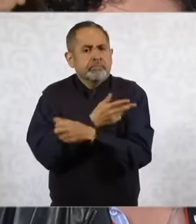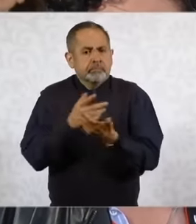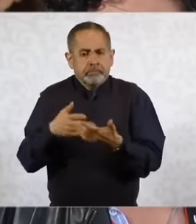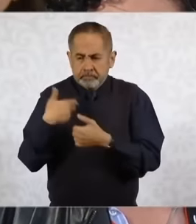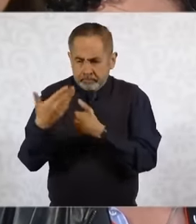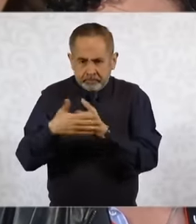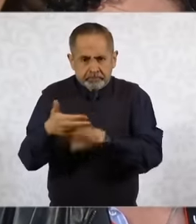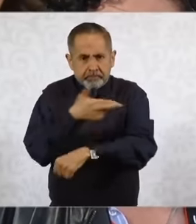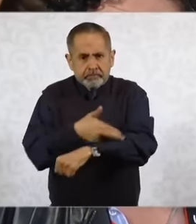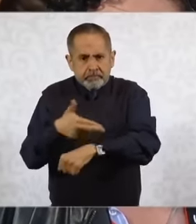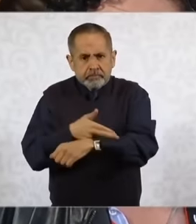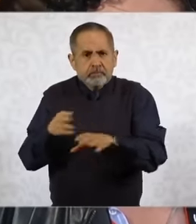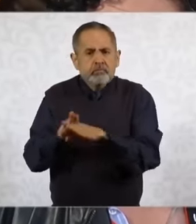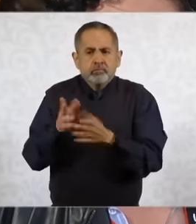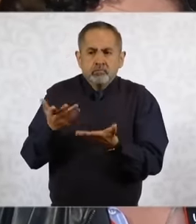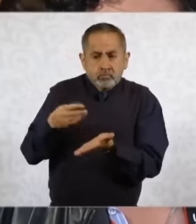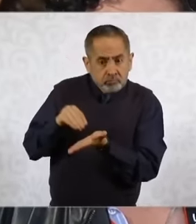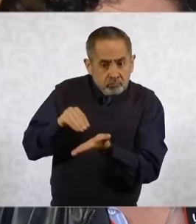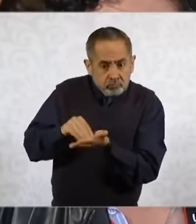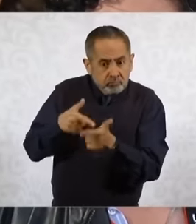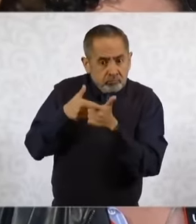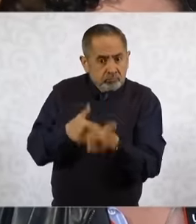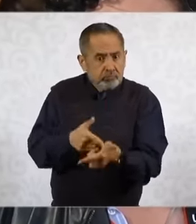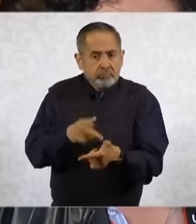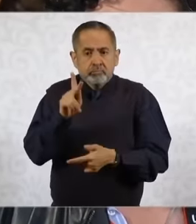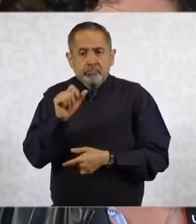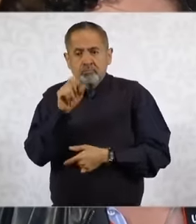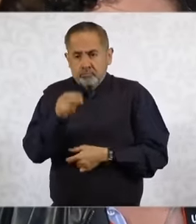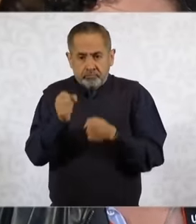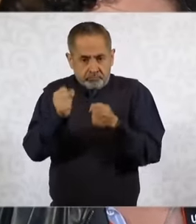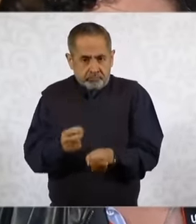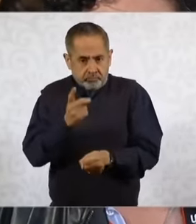have already mentioned. The security strategy will continue, but regarding the issue of diagnosing